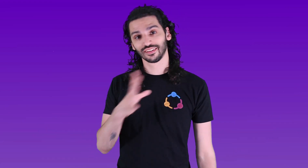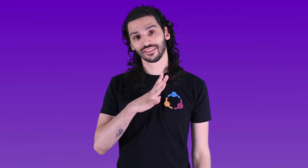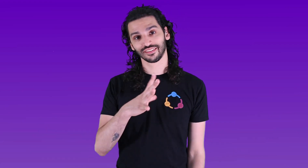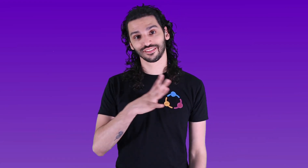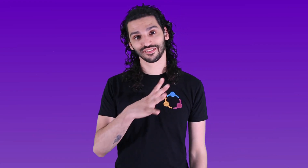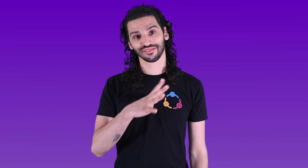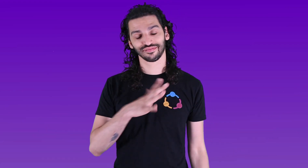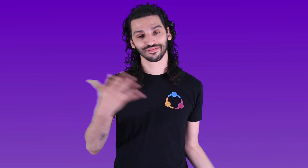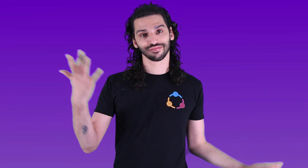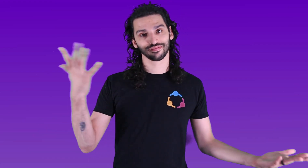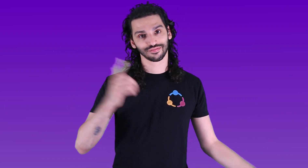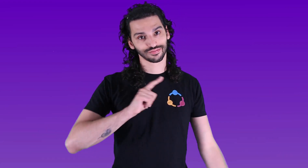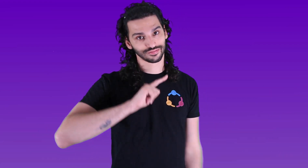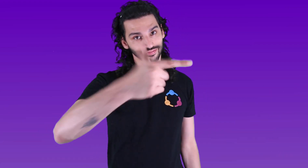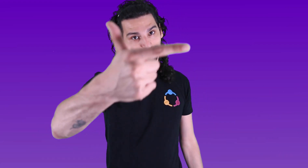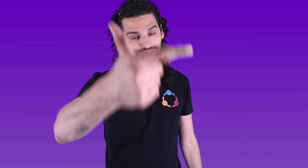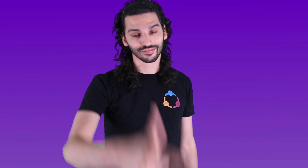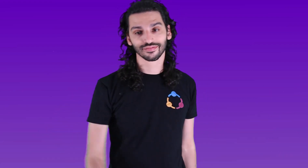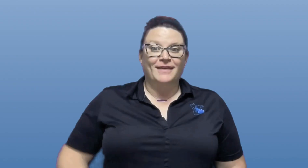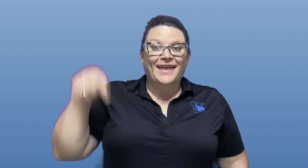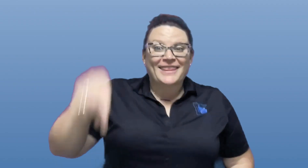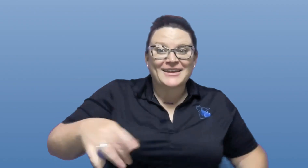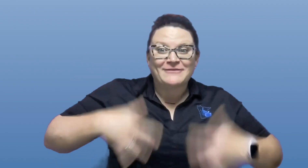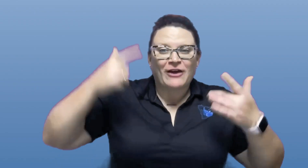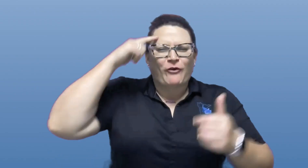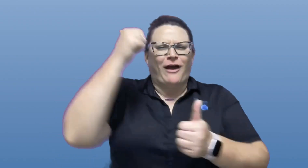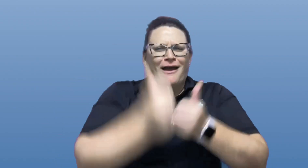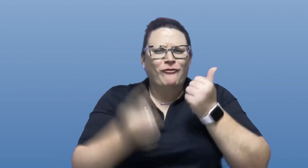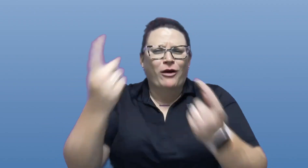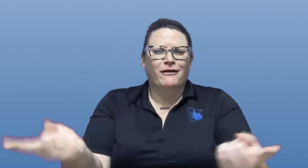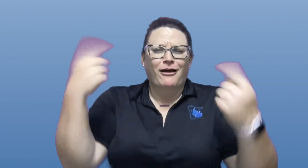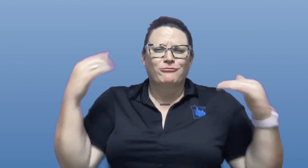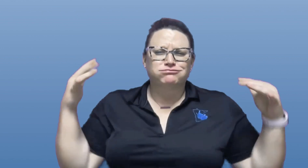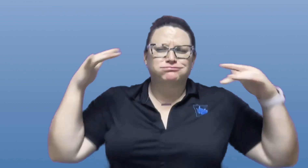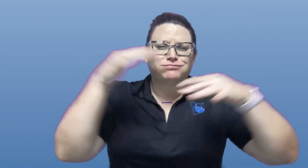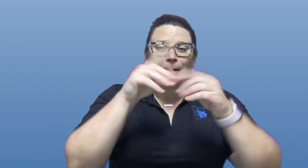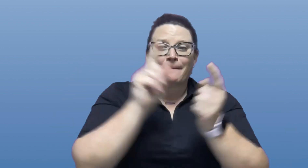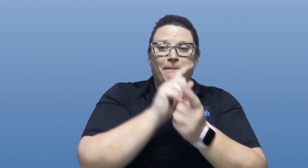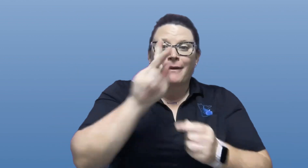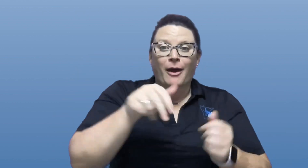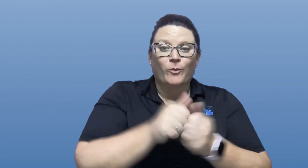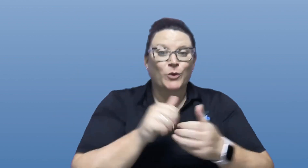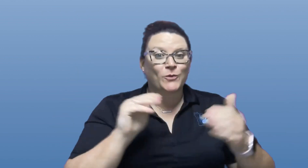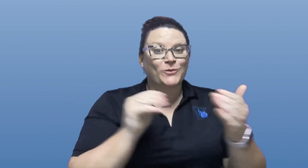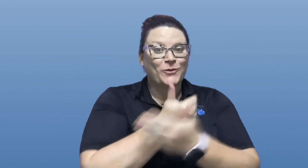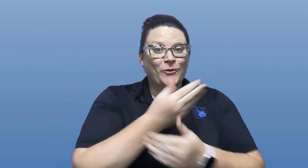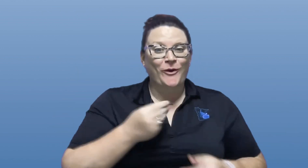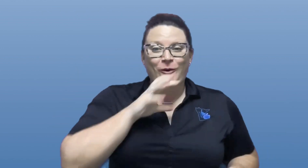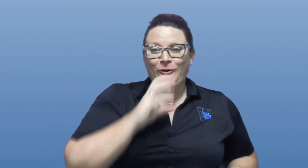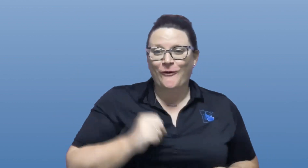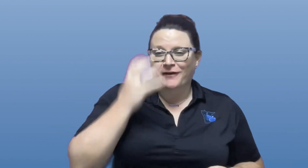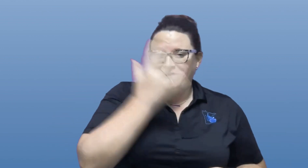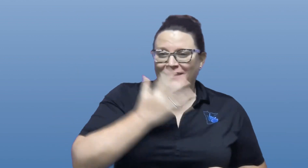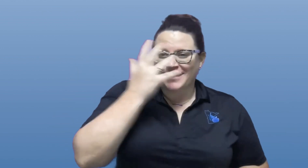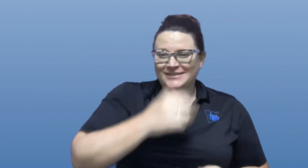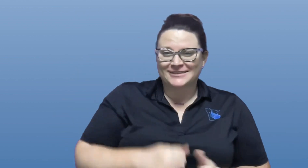Ok, that's fine. This event is for everyone to come and meet up with new and old faces.